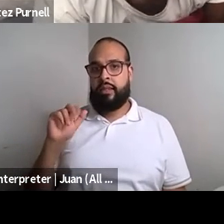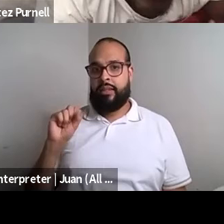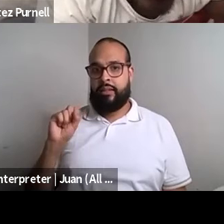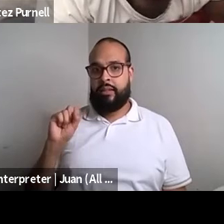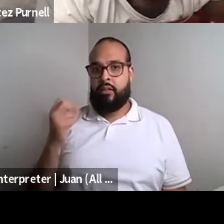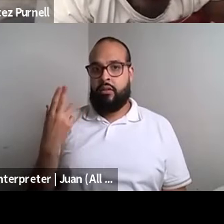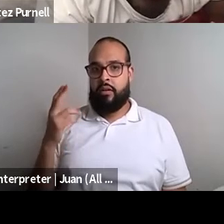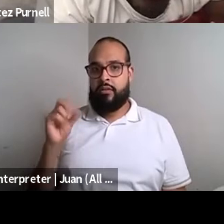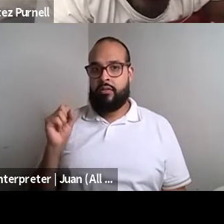Kokumo: Don't